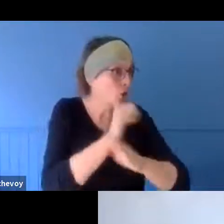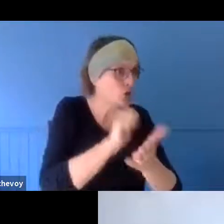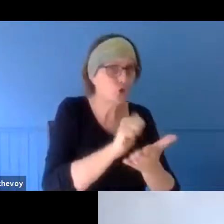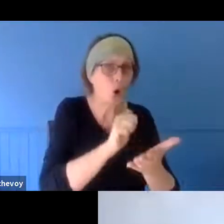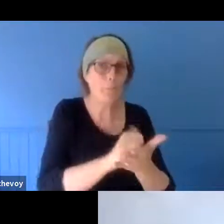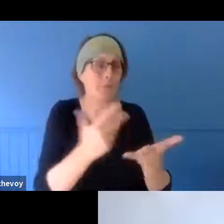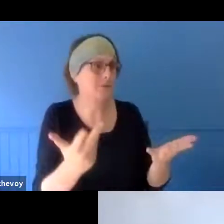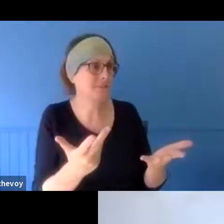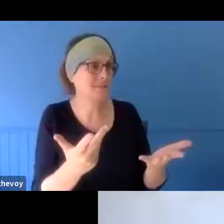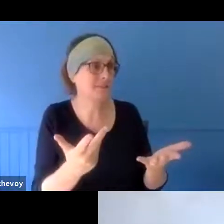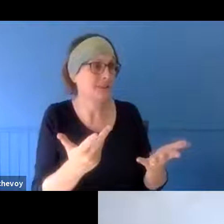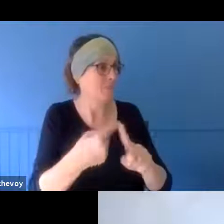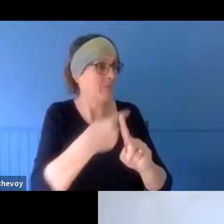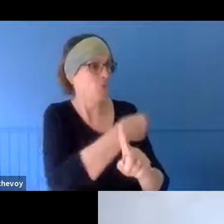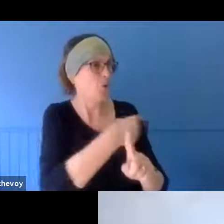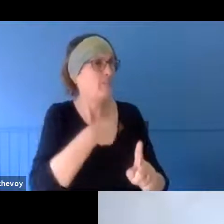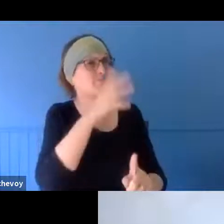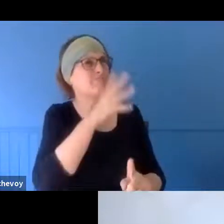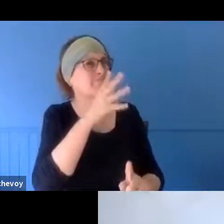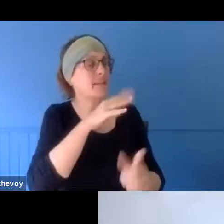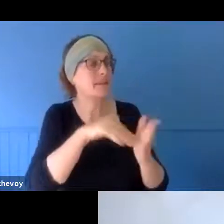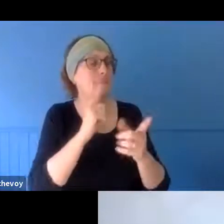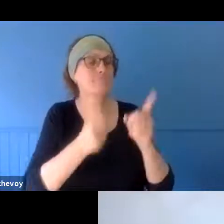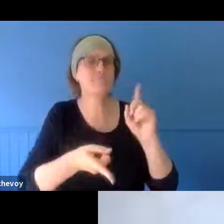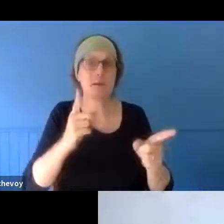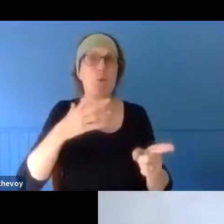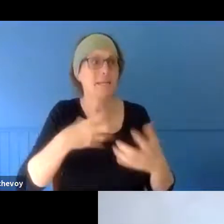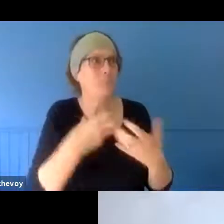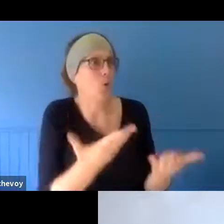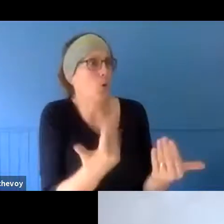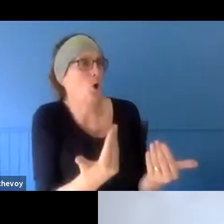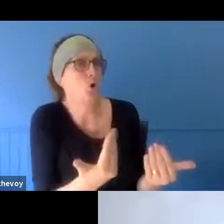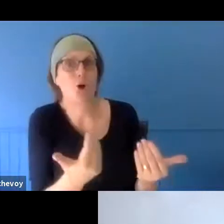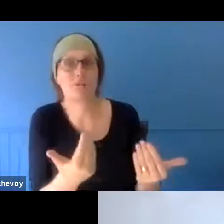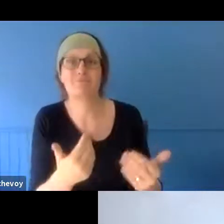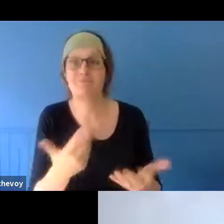we kind of get it now. That's what we need." So it felt like a very